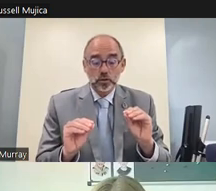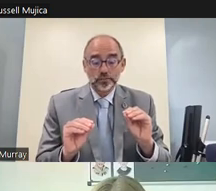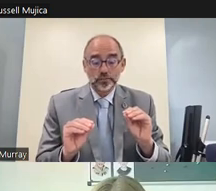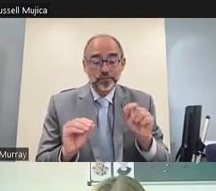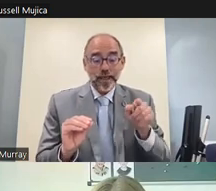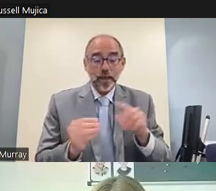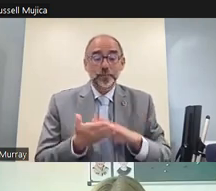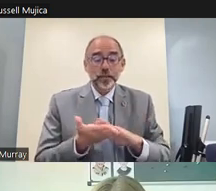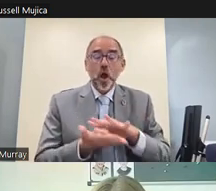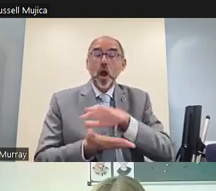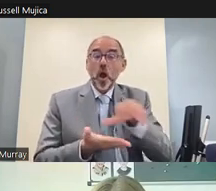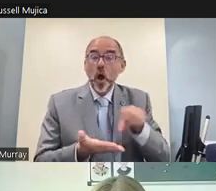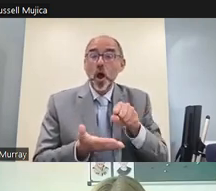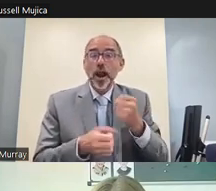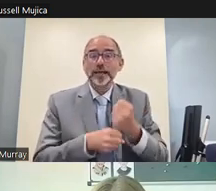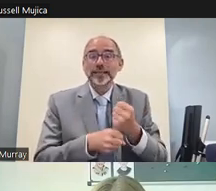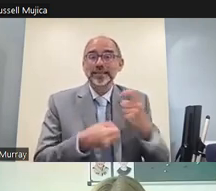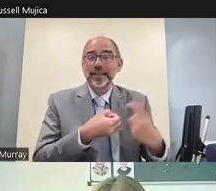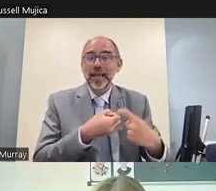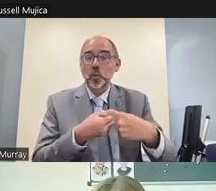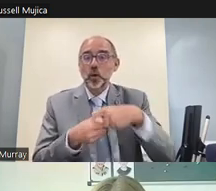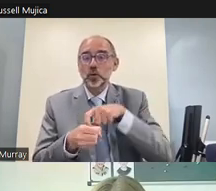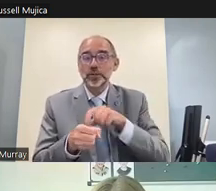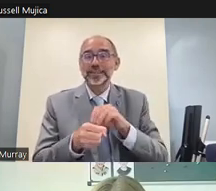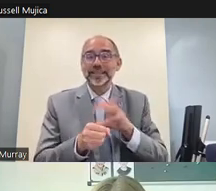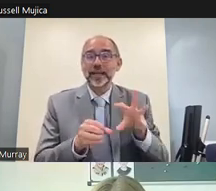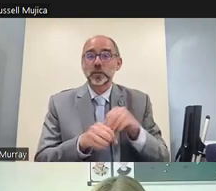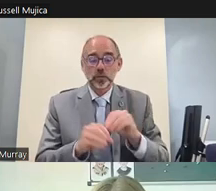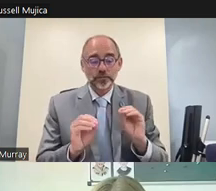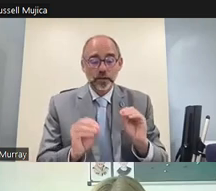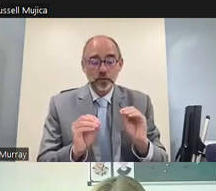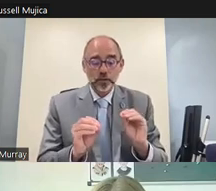this means all stakeholders in inclusive education need to include organizations of